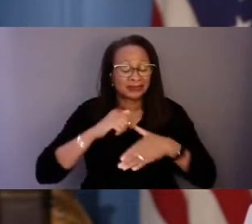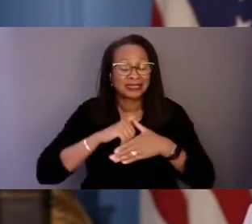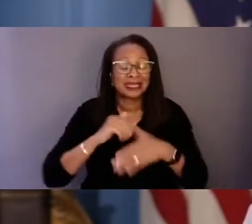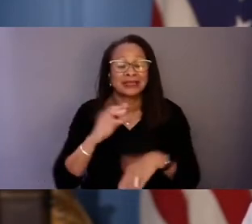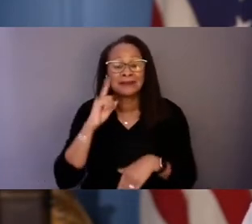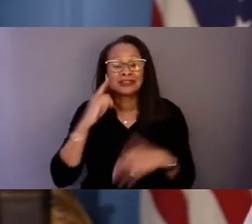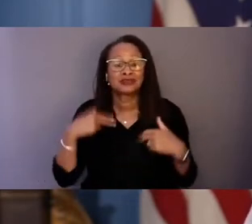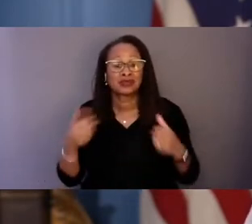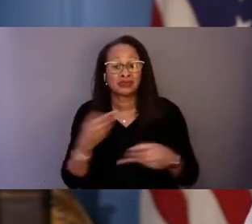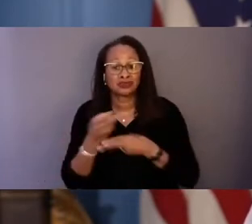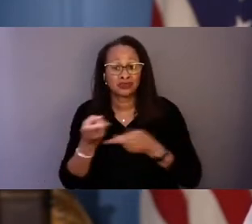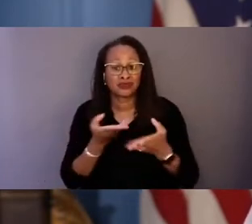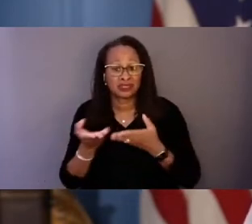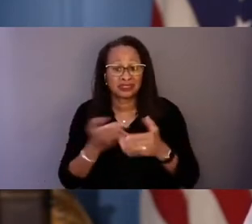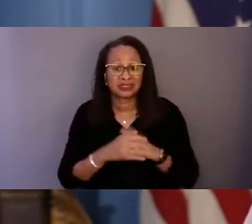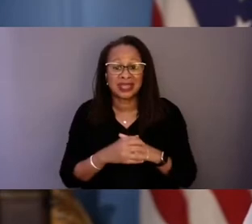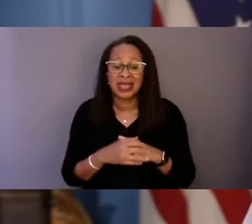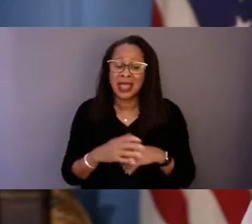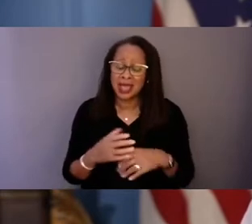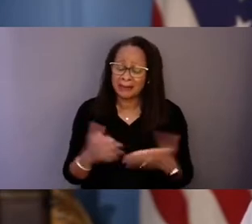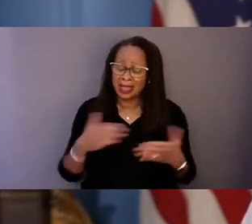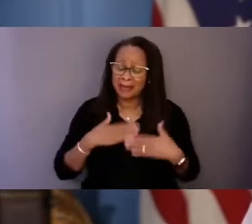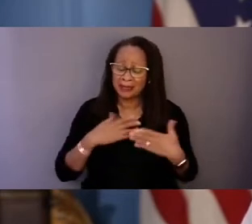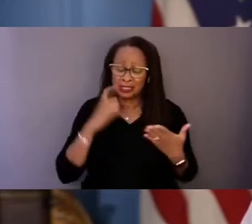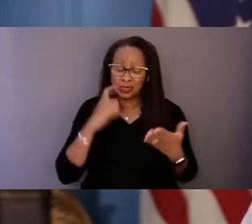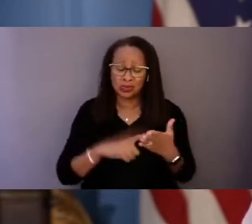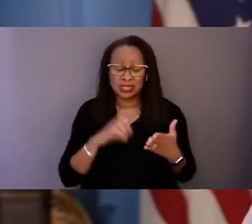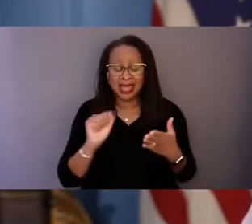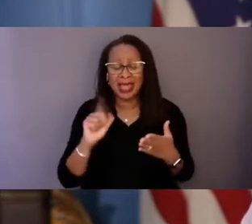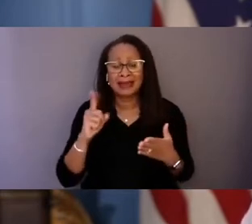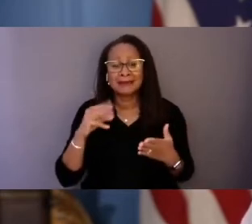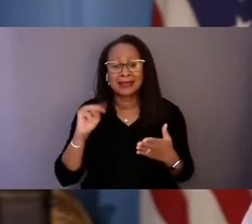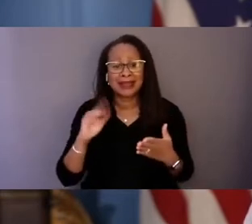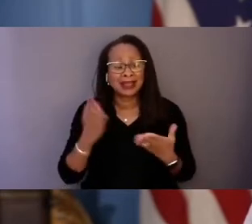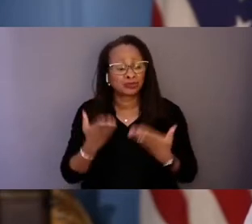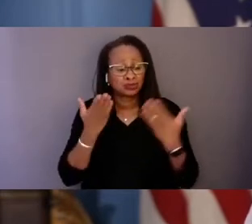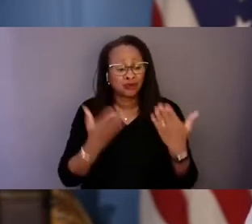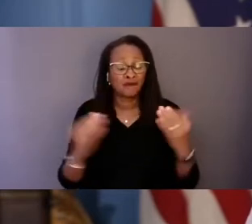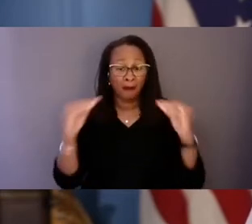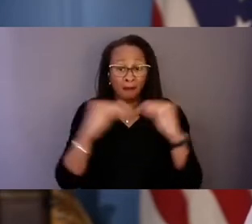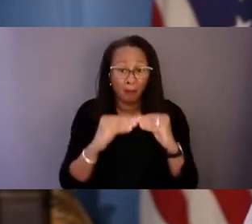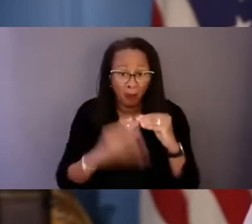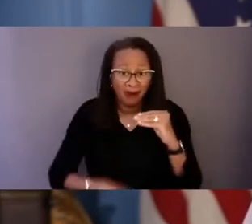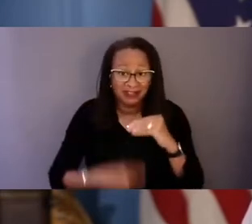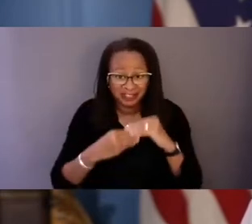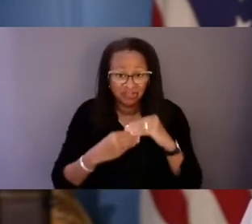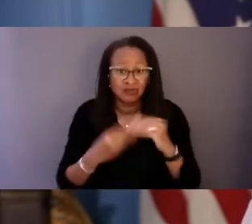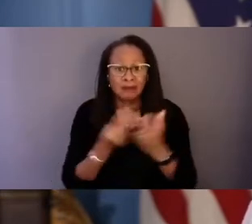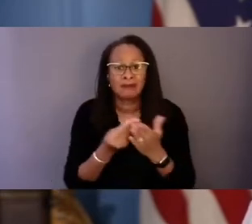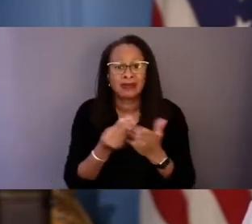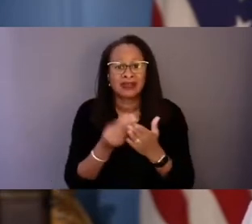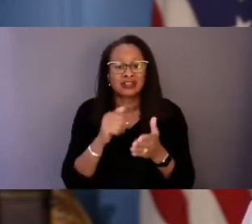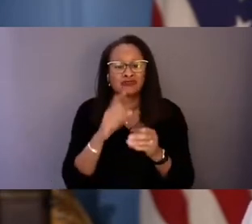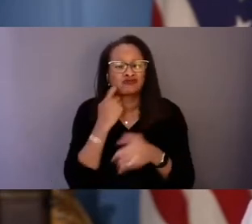And I'm glad to note that the administration has proposed even more in its recent budget. But we've still got work to do